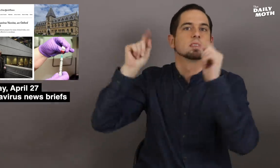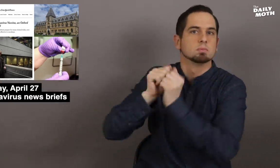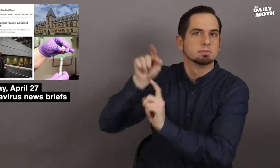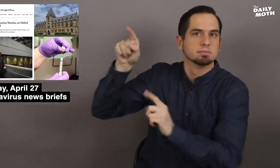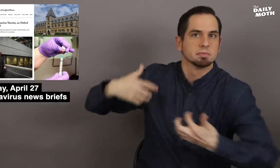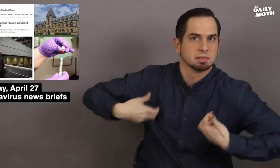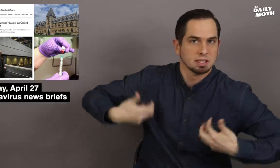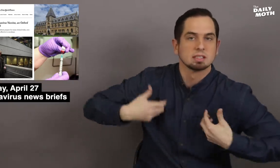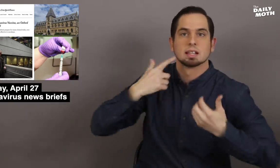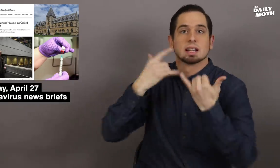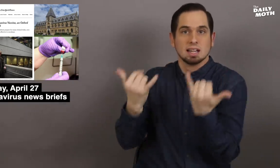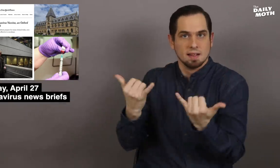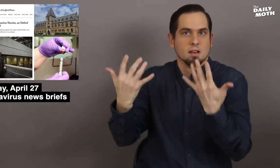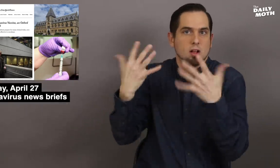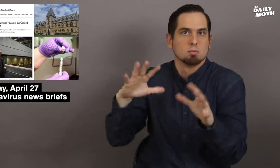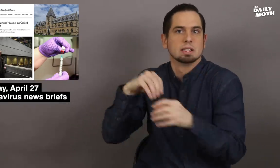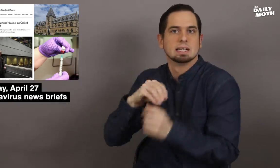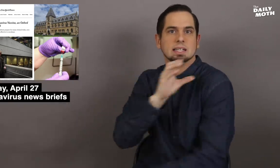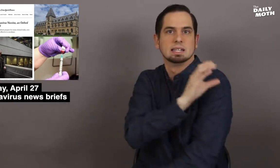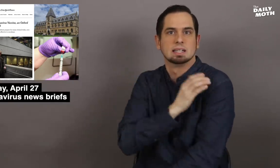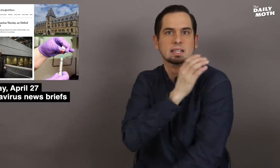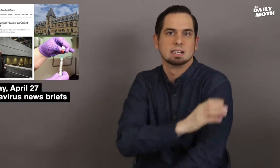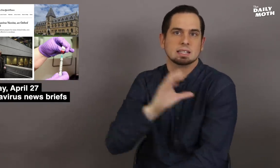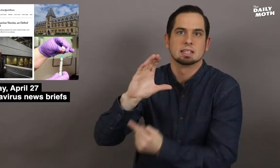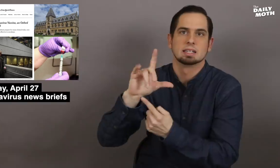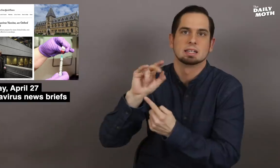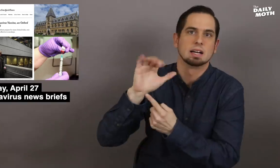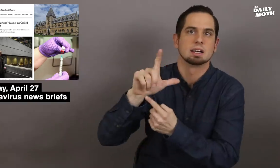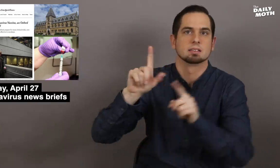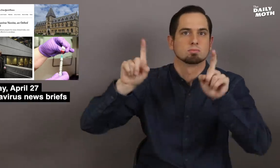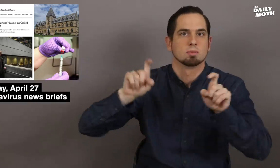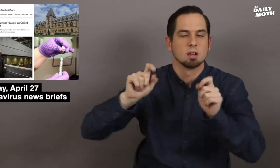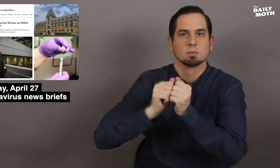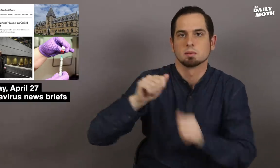that is effective with monkeys and are now in a clinical trial